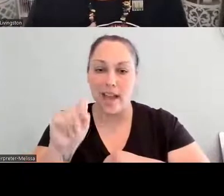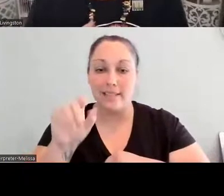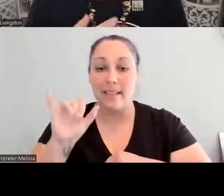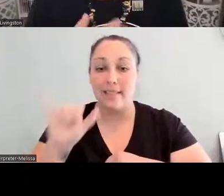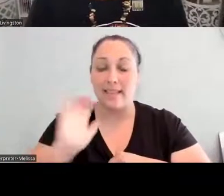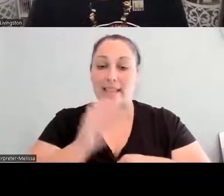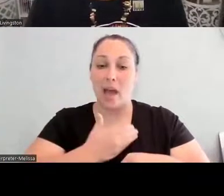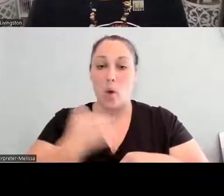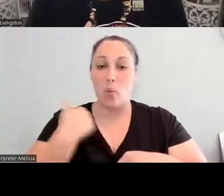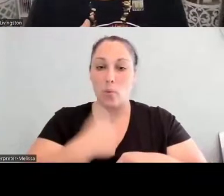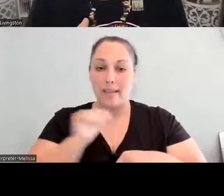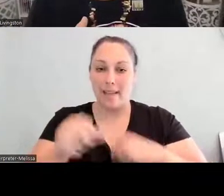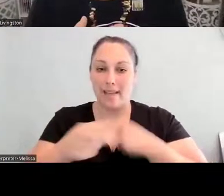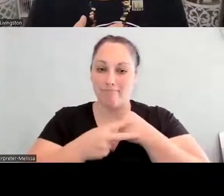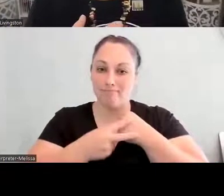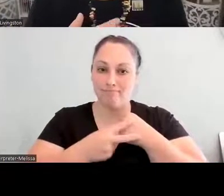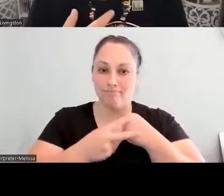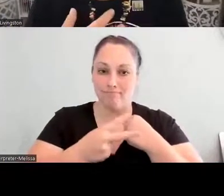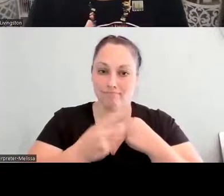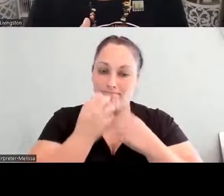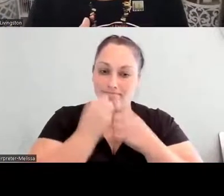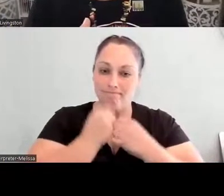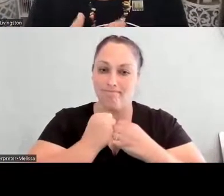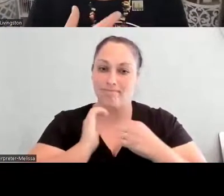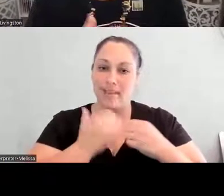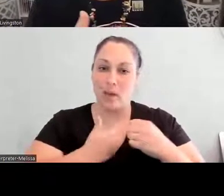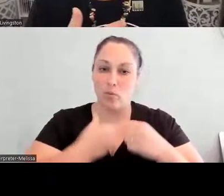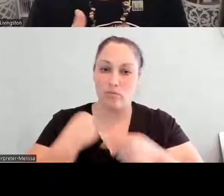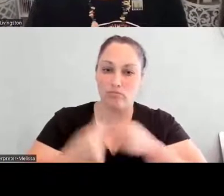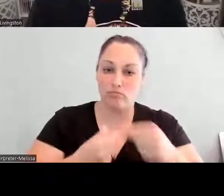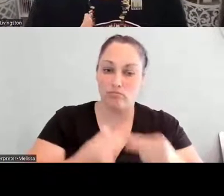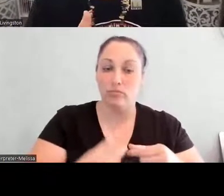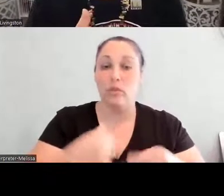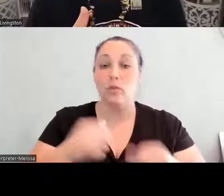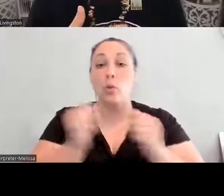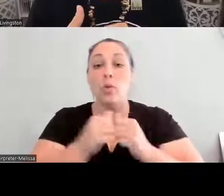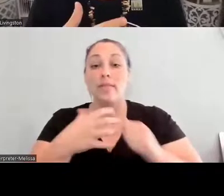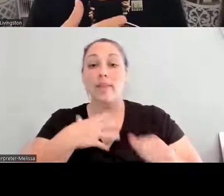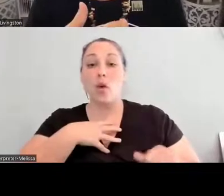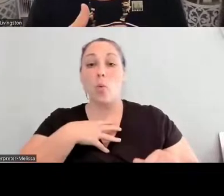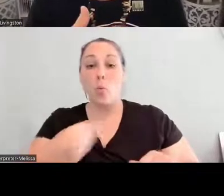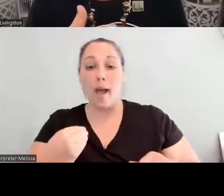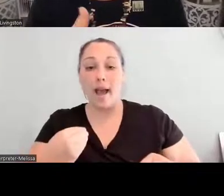And in this, with the corn, white corn, blue corn, yellow